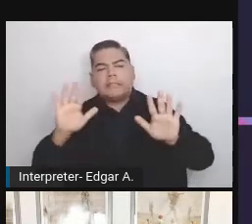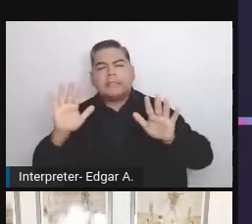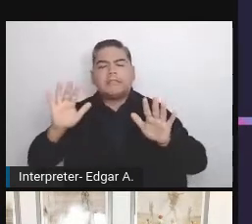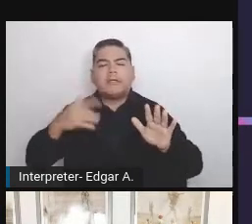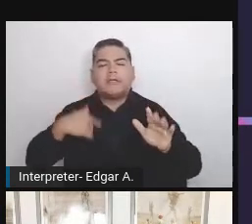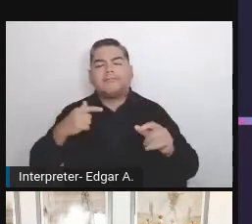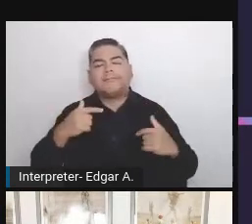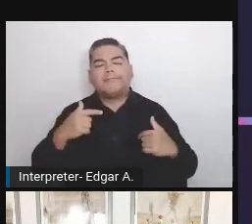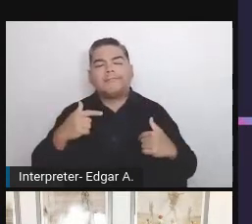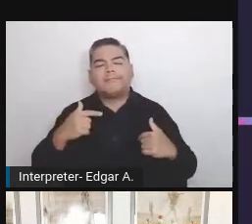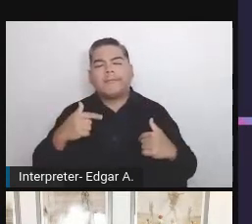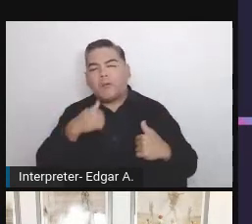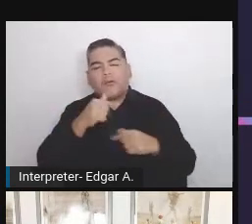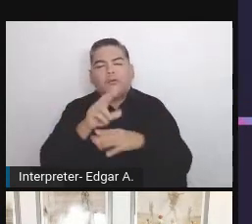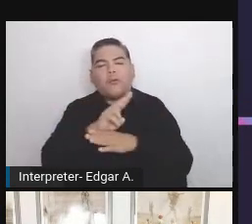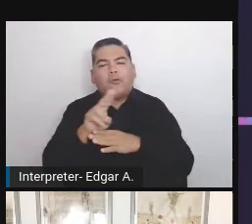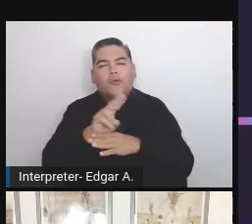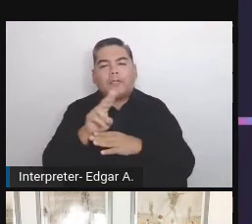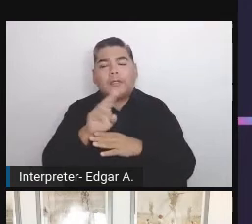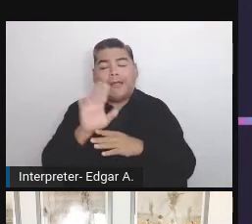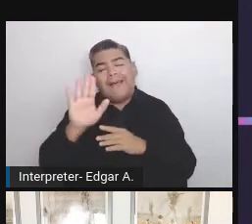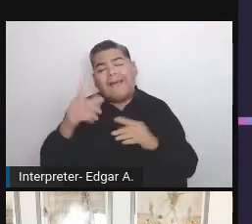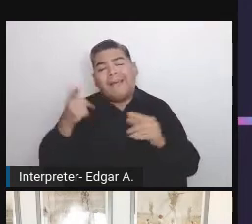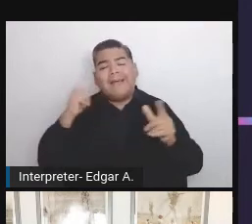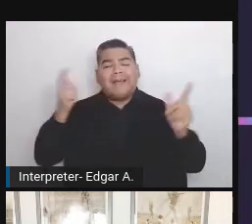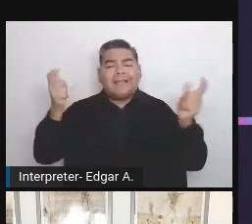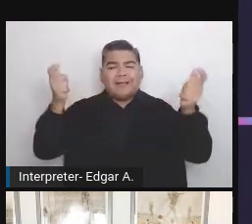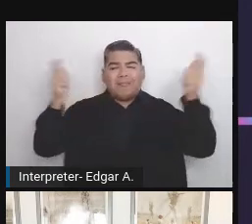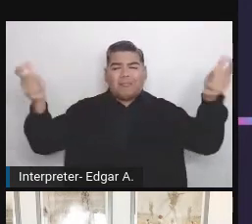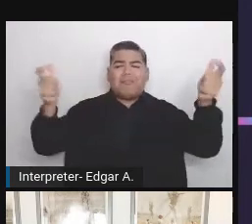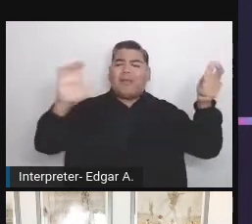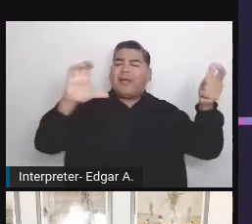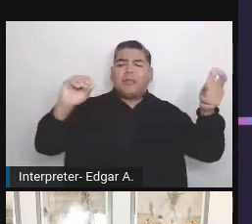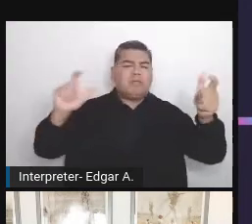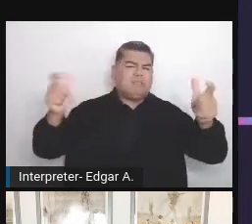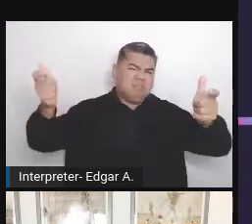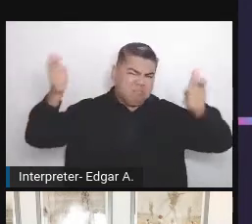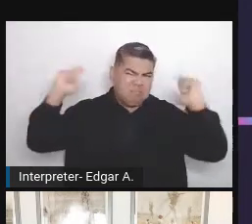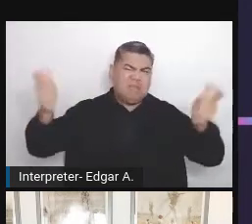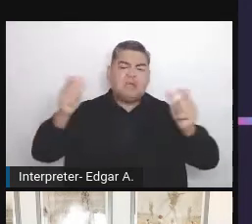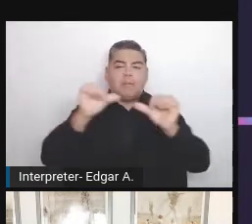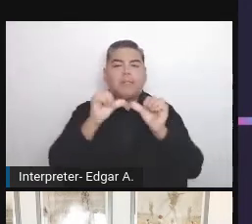Although the big companies, the big agencies are using CI/CD.